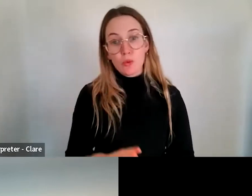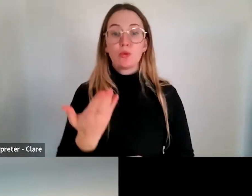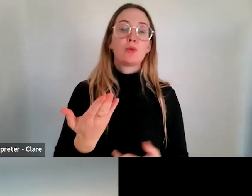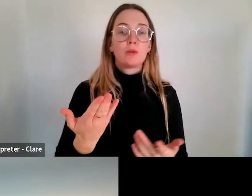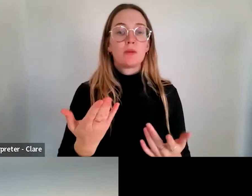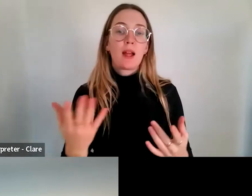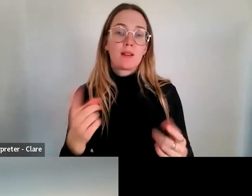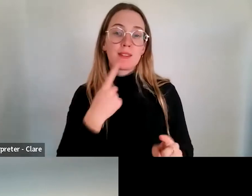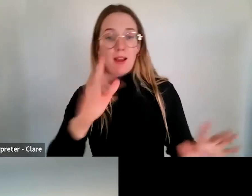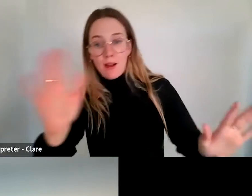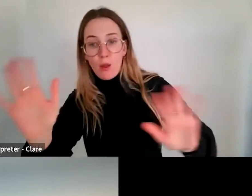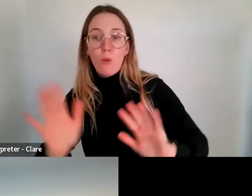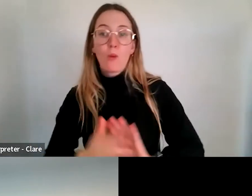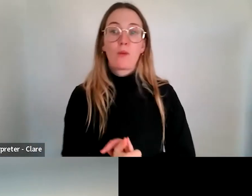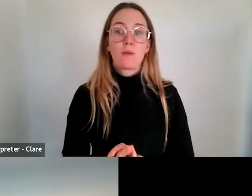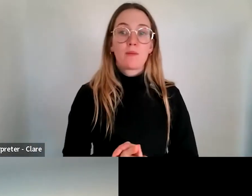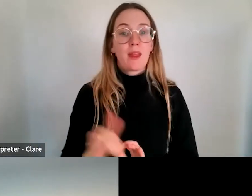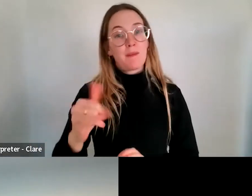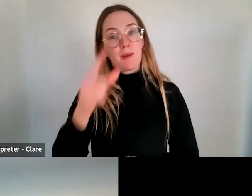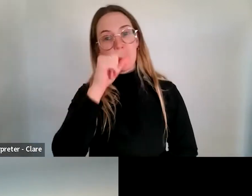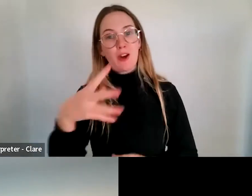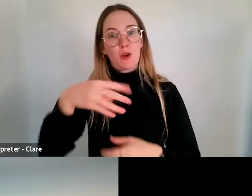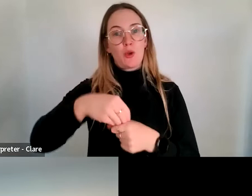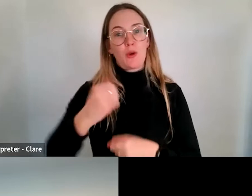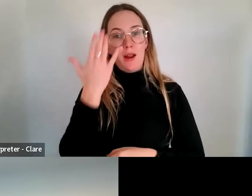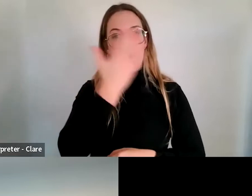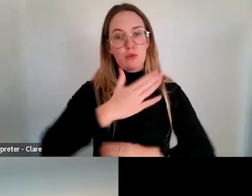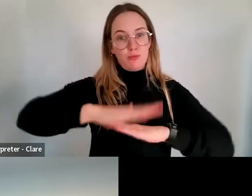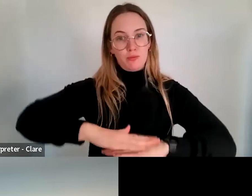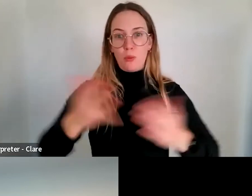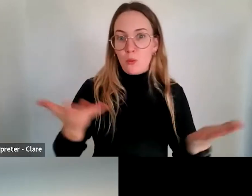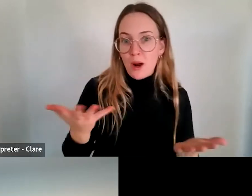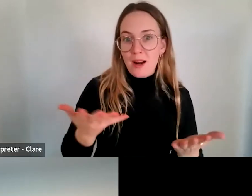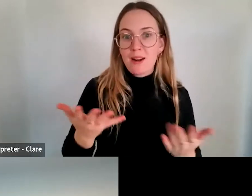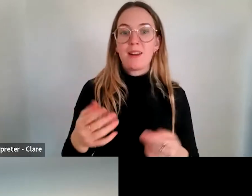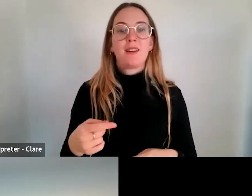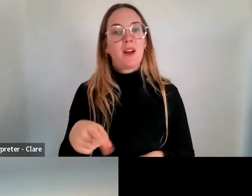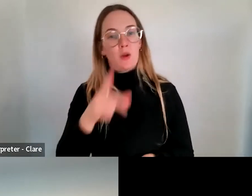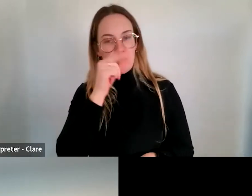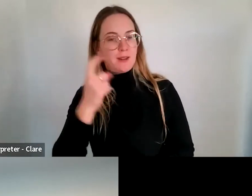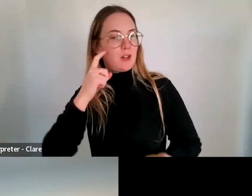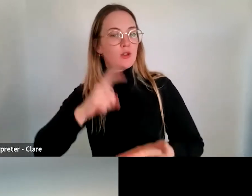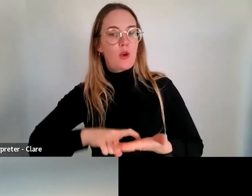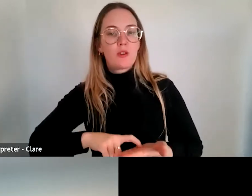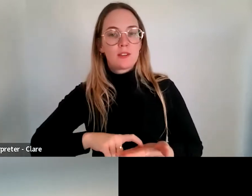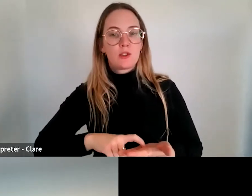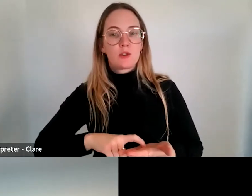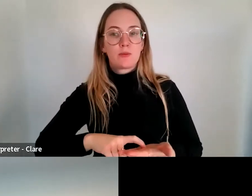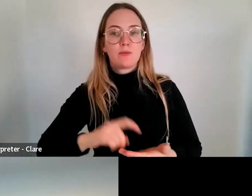include the country that you're on and where you're coming from too by way of acknowledging the First Nations people